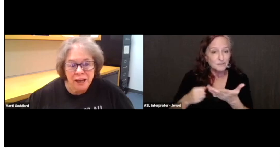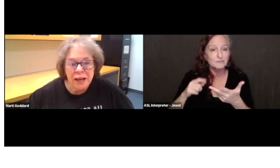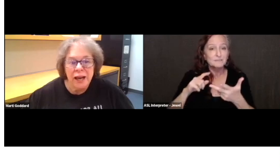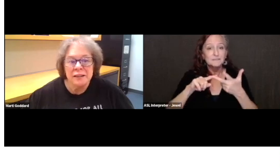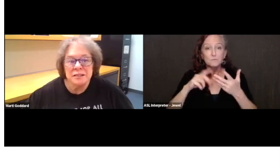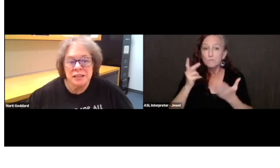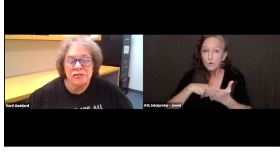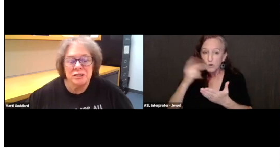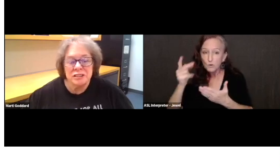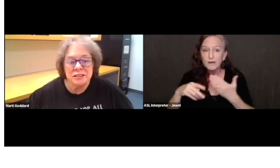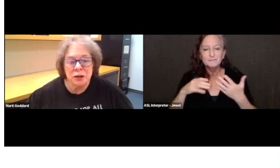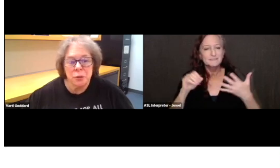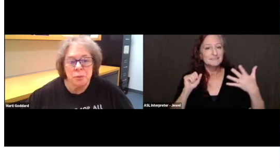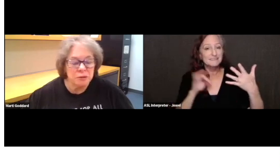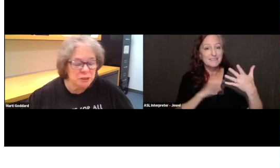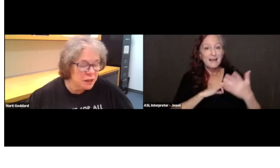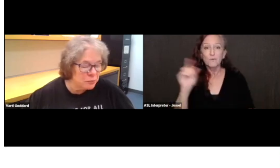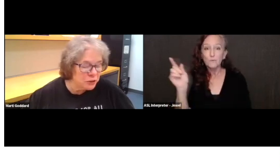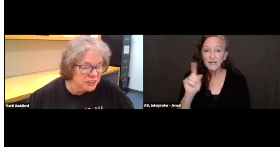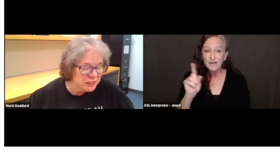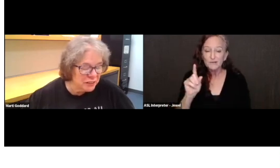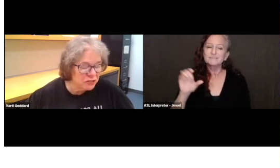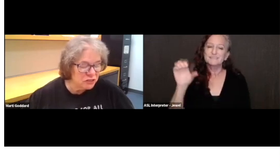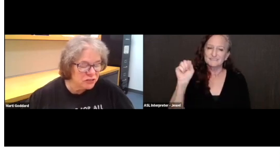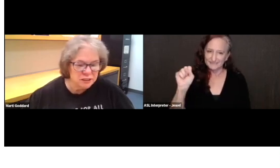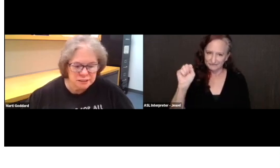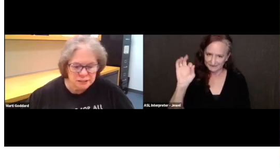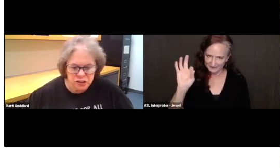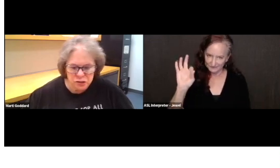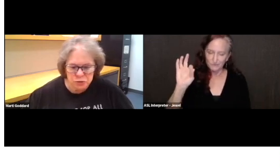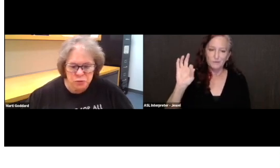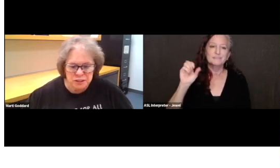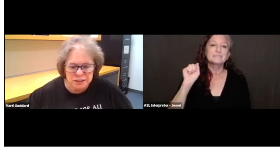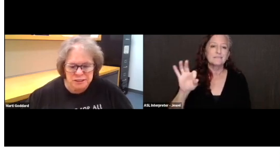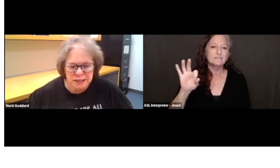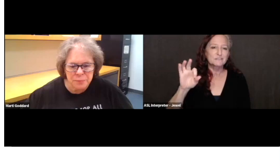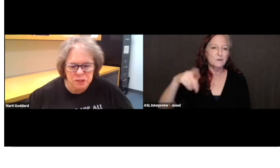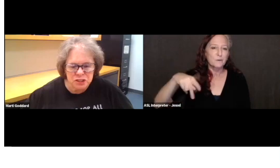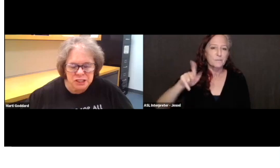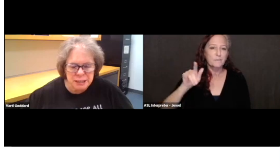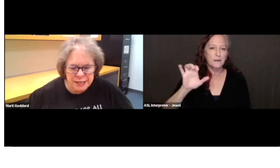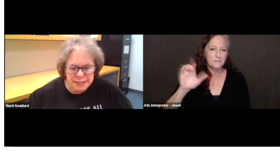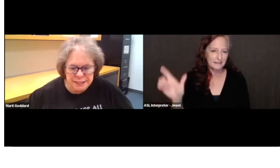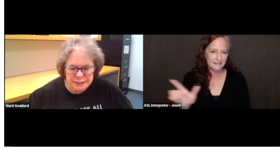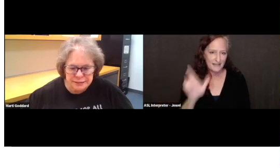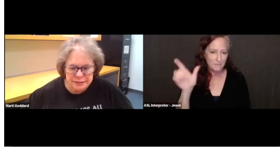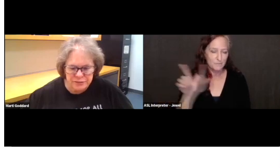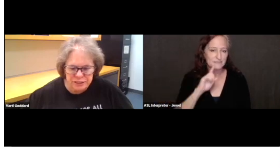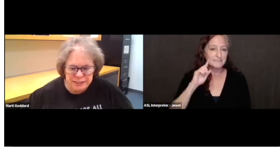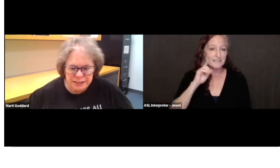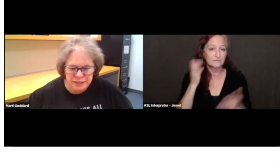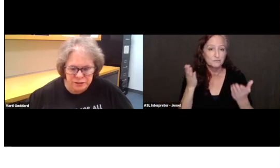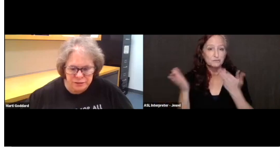at the San Francisco Public Library's Deaf Services Center which was established in 1977.